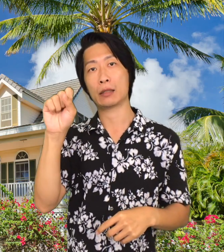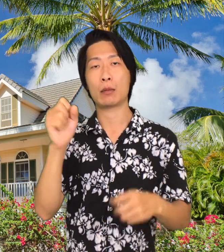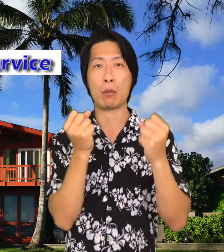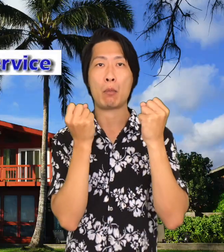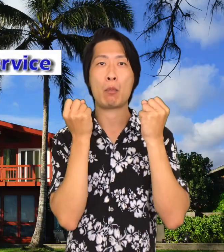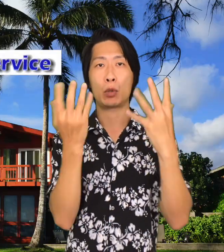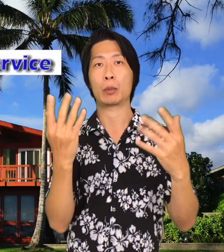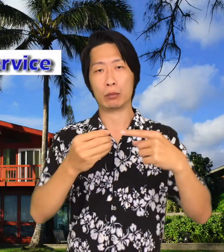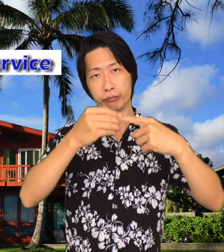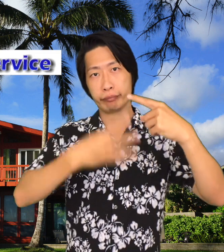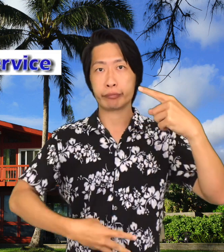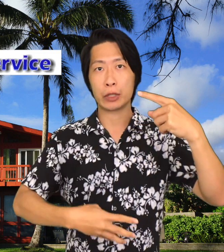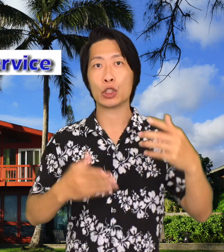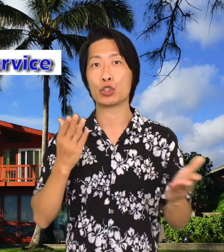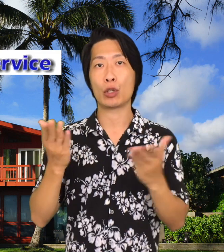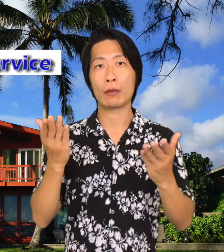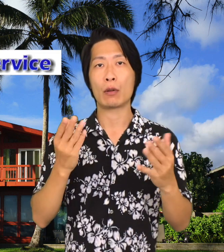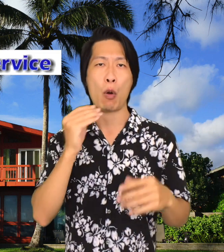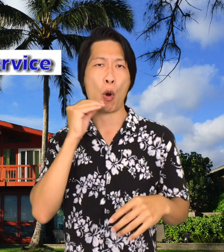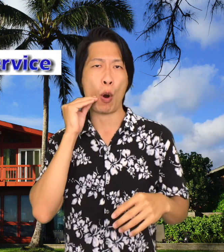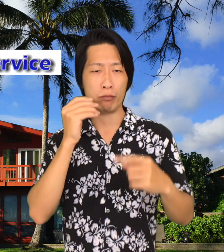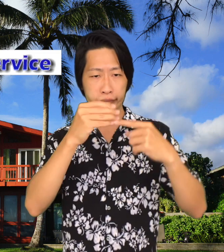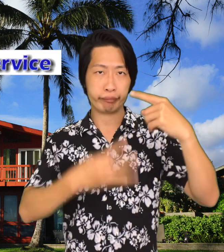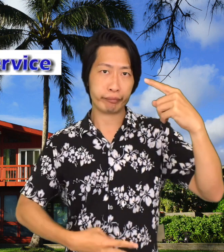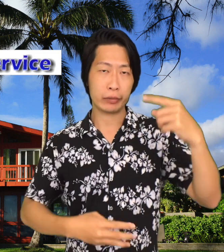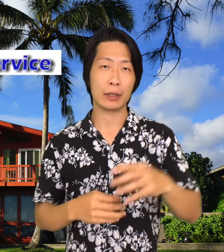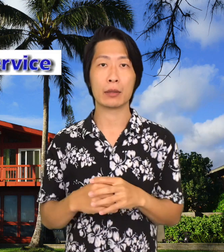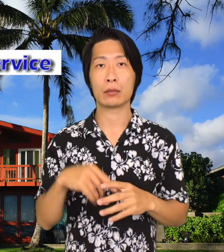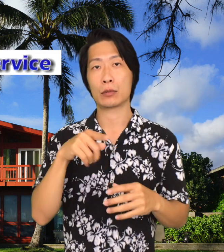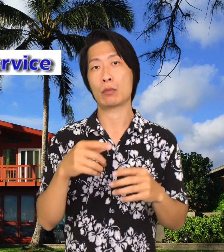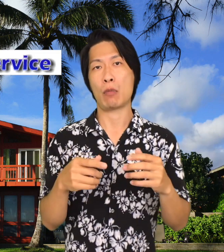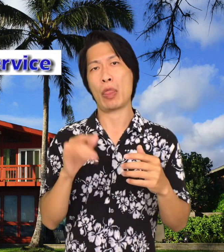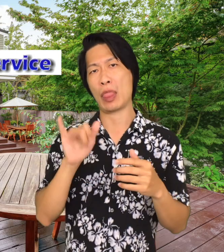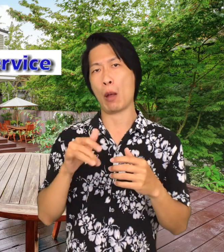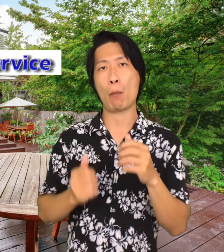listing service (MLS), that will have the most up-to-date